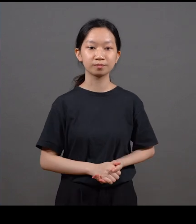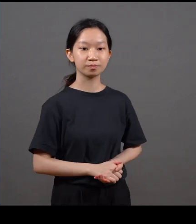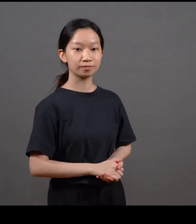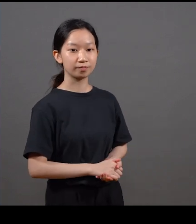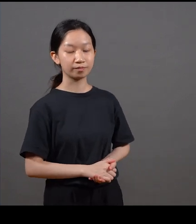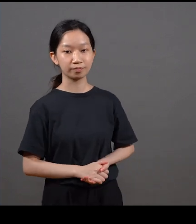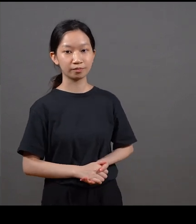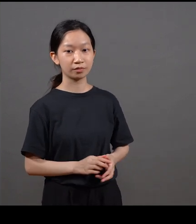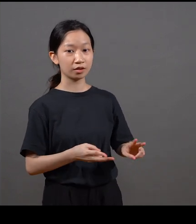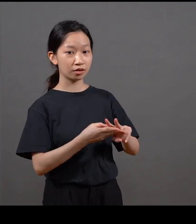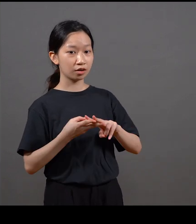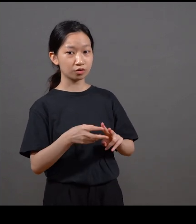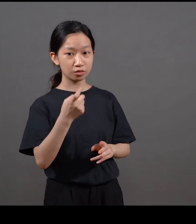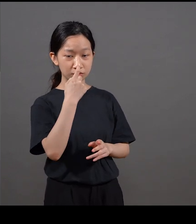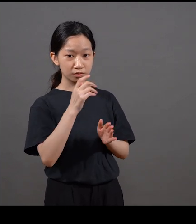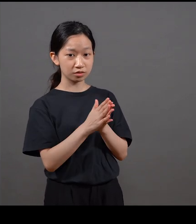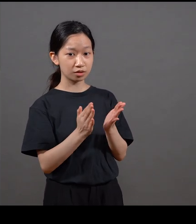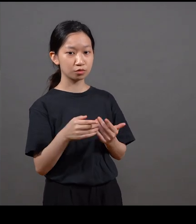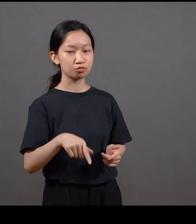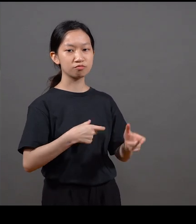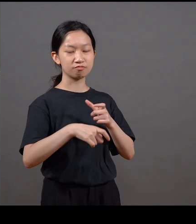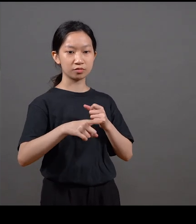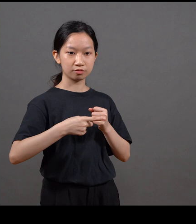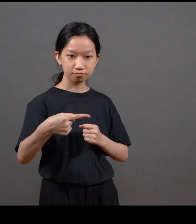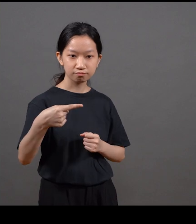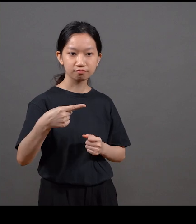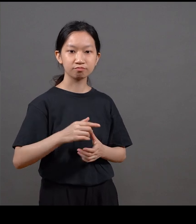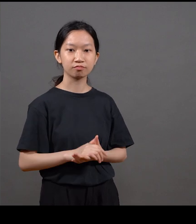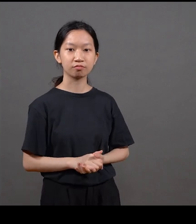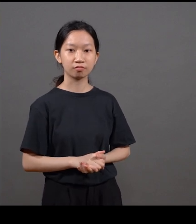It was the most widely circulated English magazine about Asia